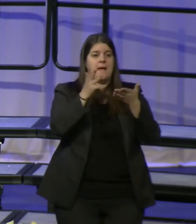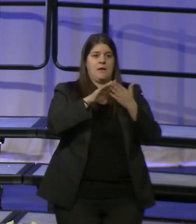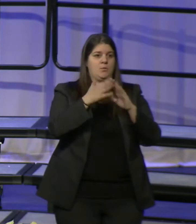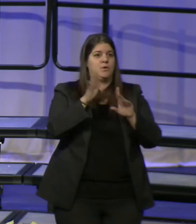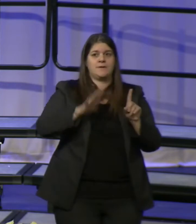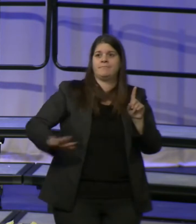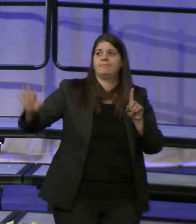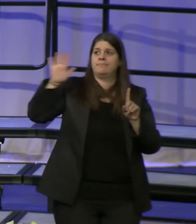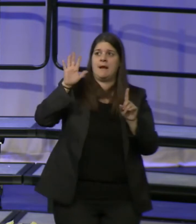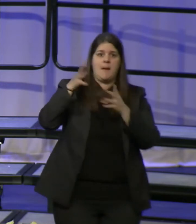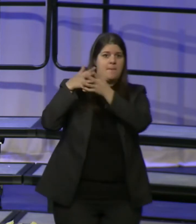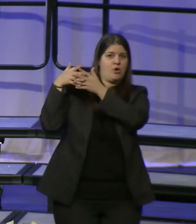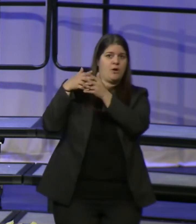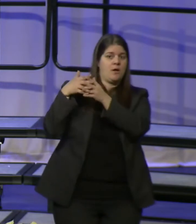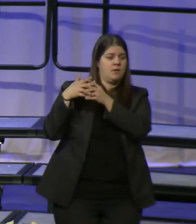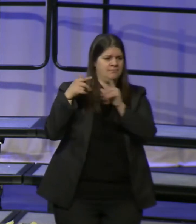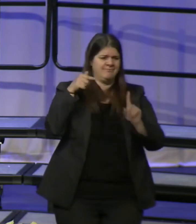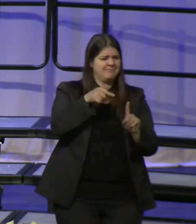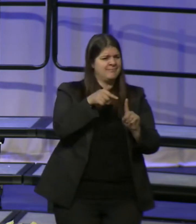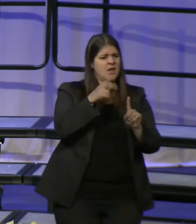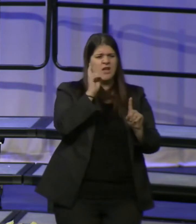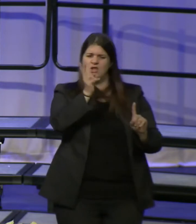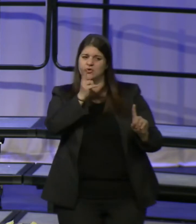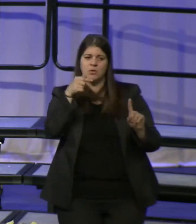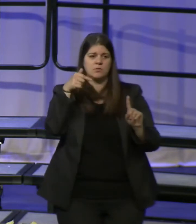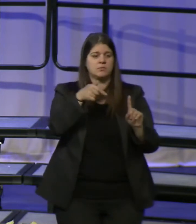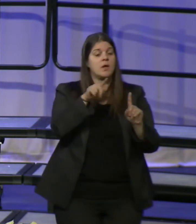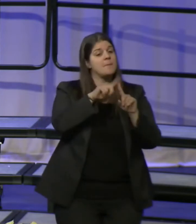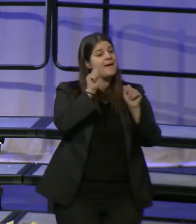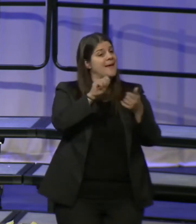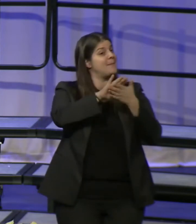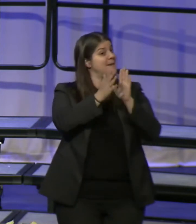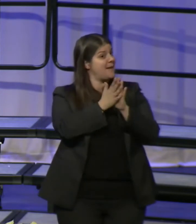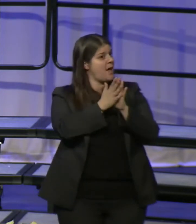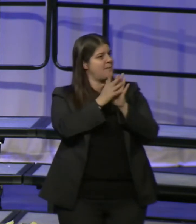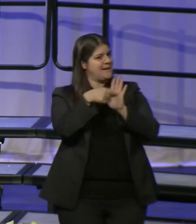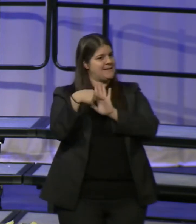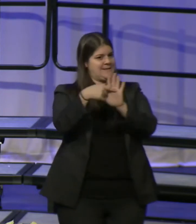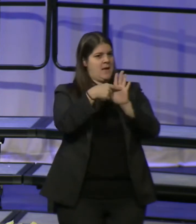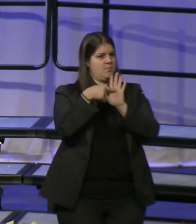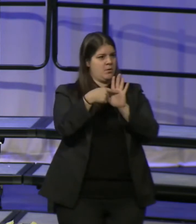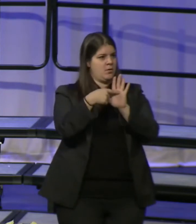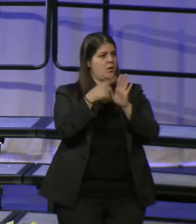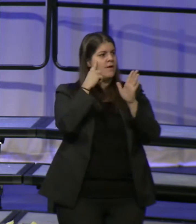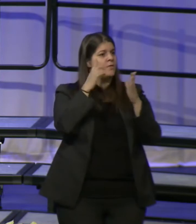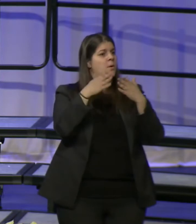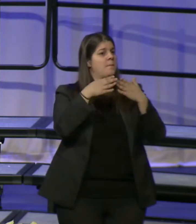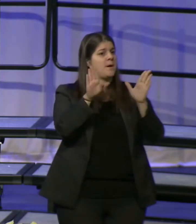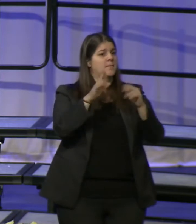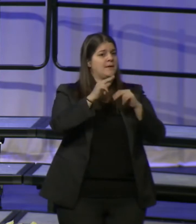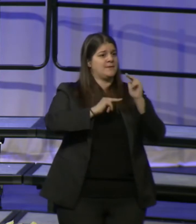yet can be an American example for the infrastructure and public facilities for tomorrow.